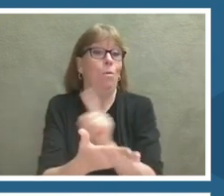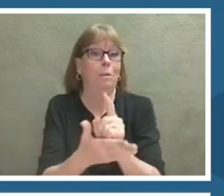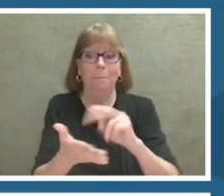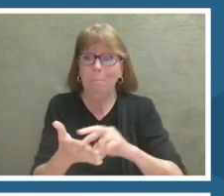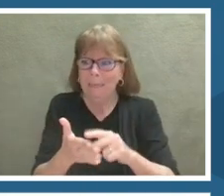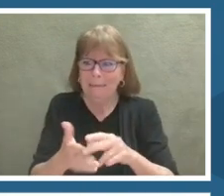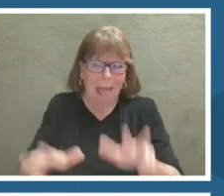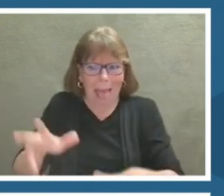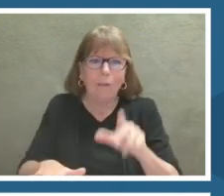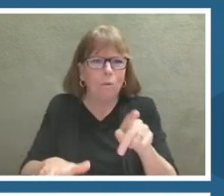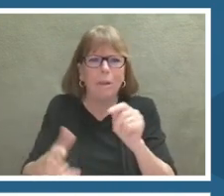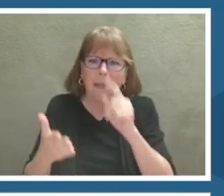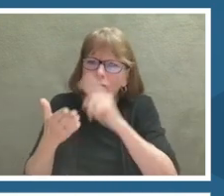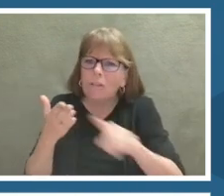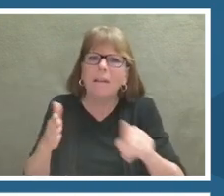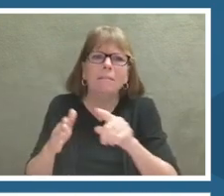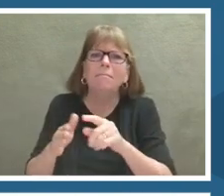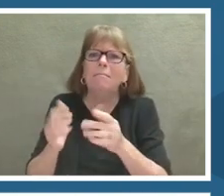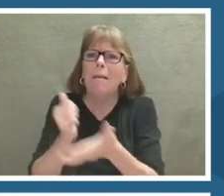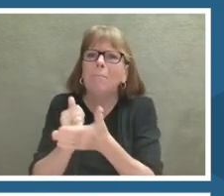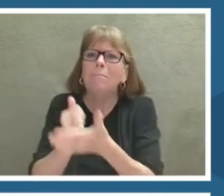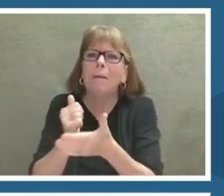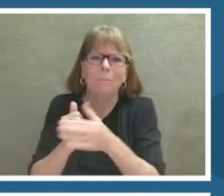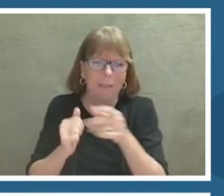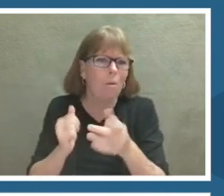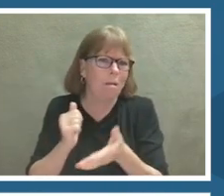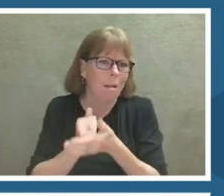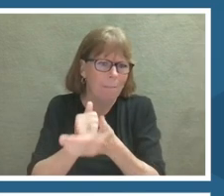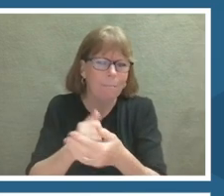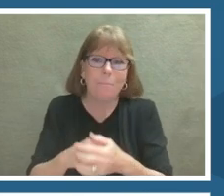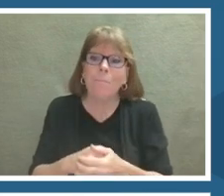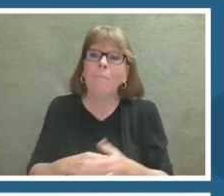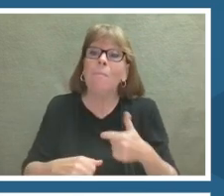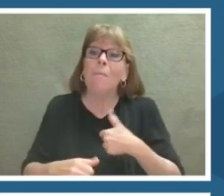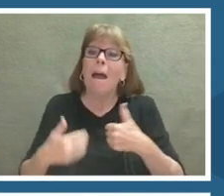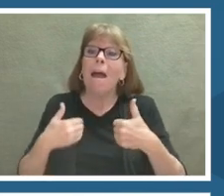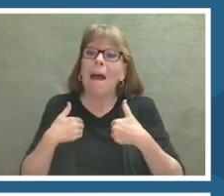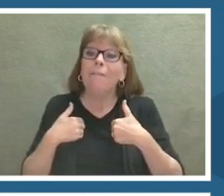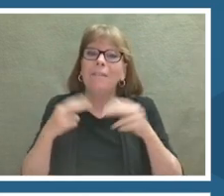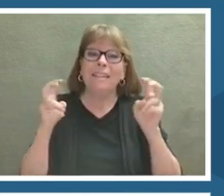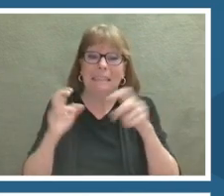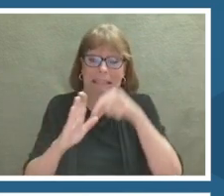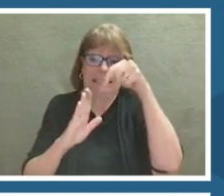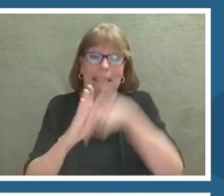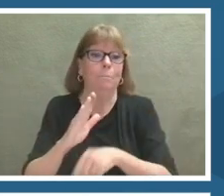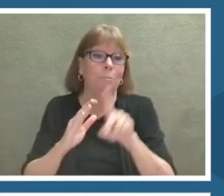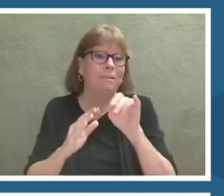Check them out. I have a deep dive video of all of these that will be in a session.